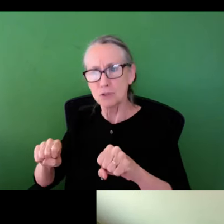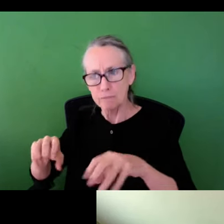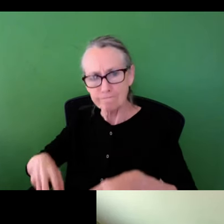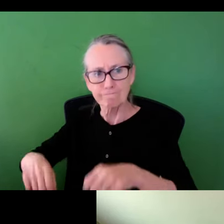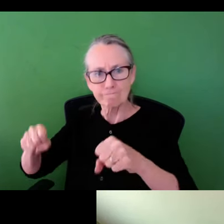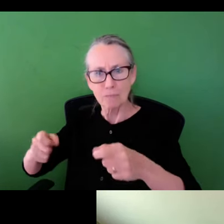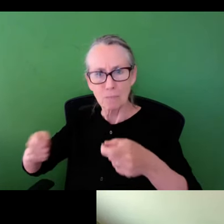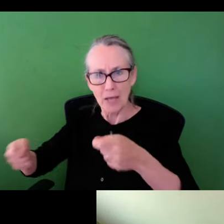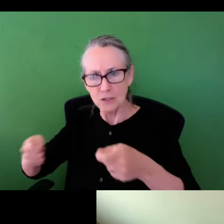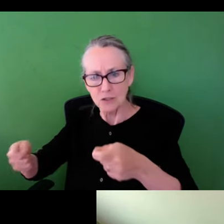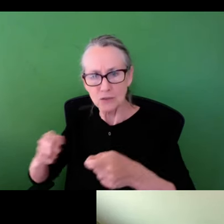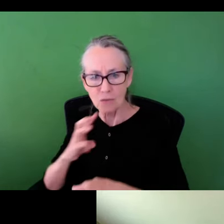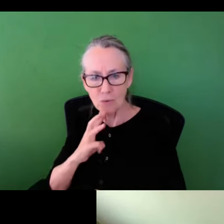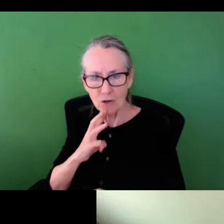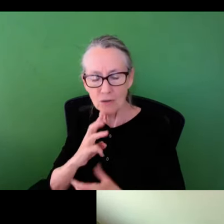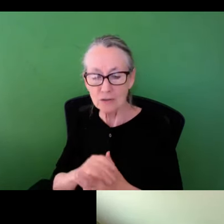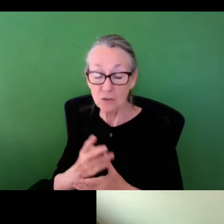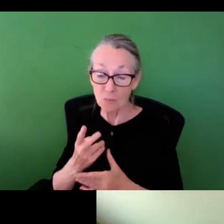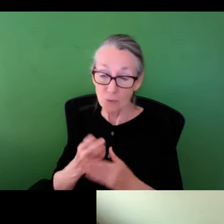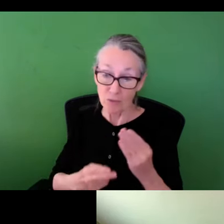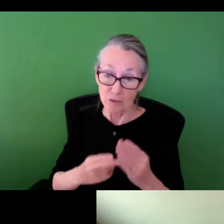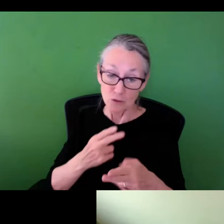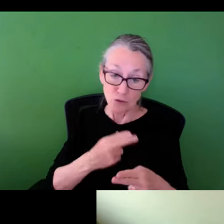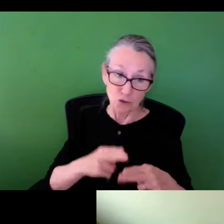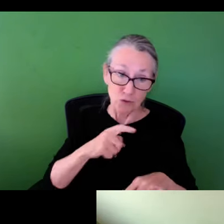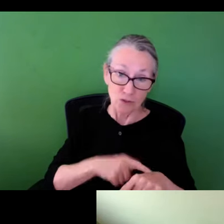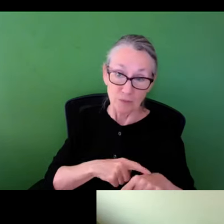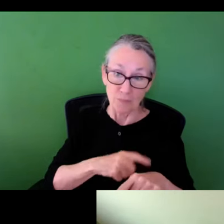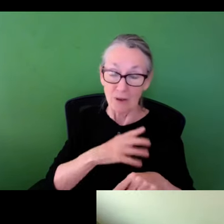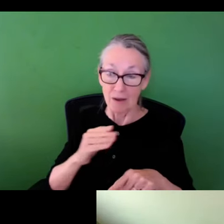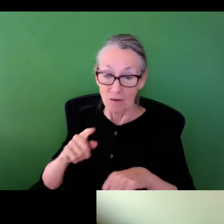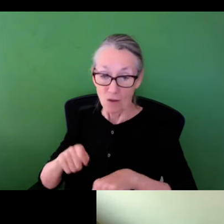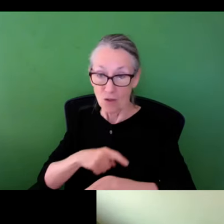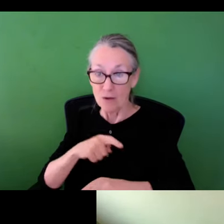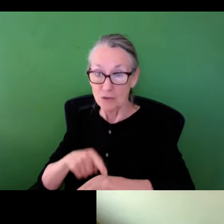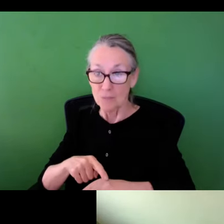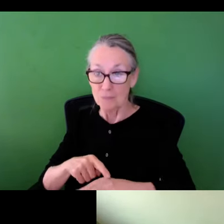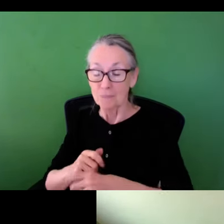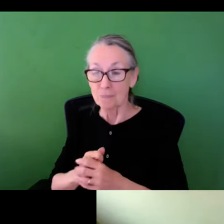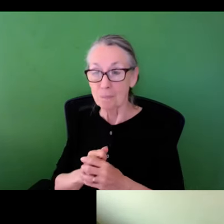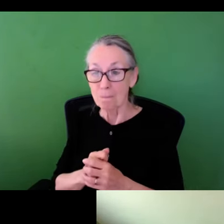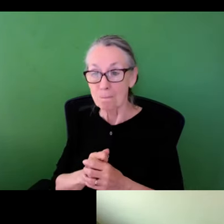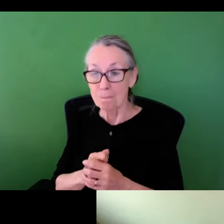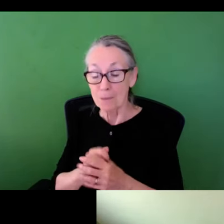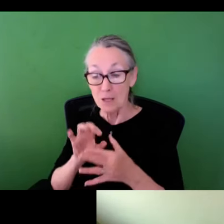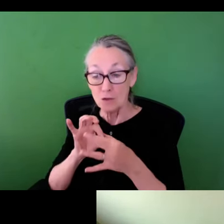then a need other types of systems to kick in to be able to manage. And so, I think both in the short term is